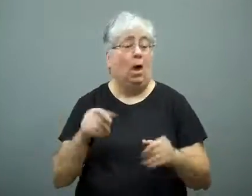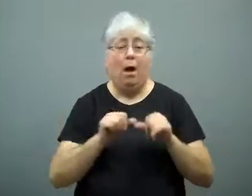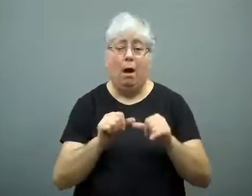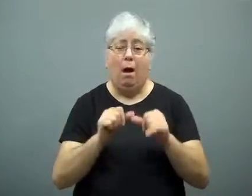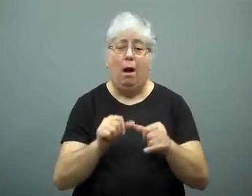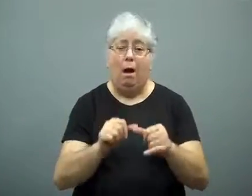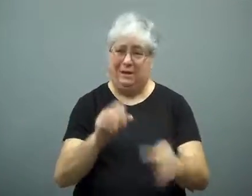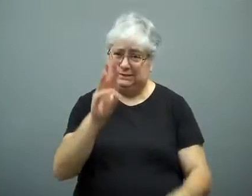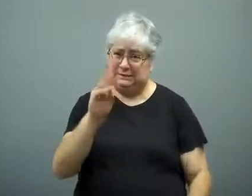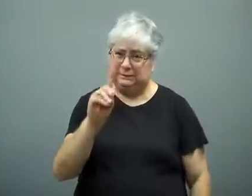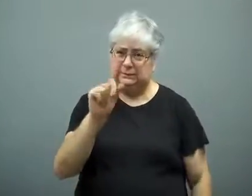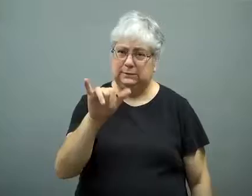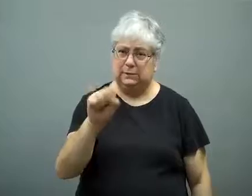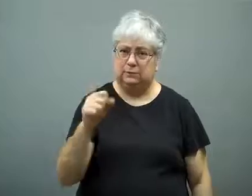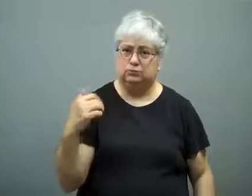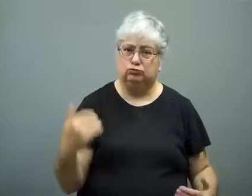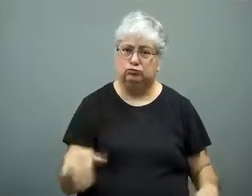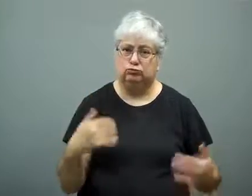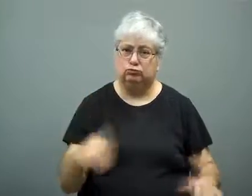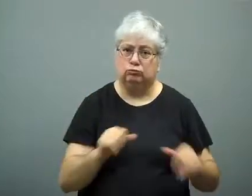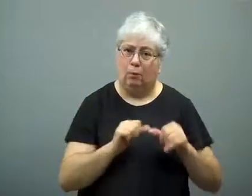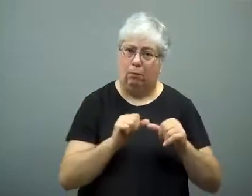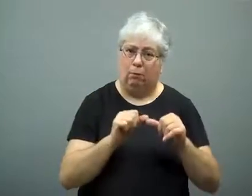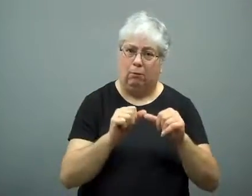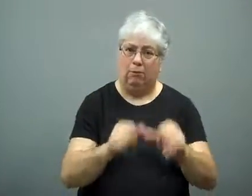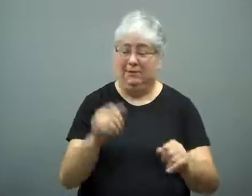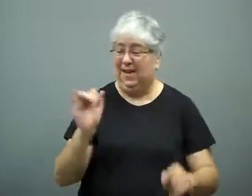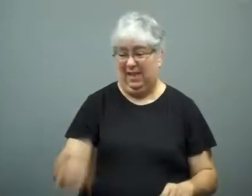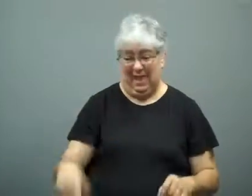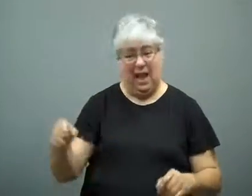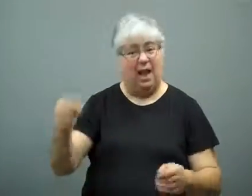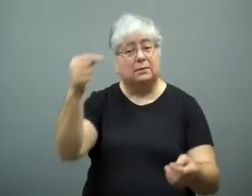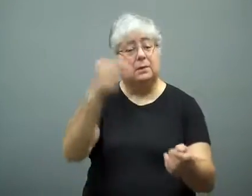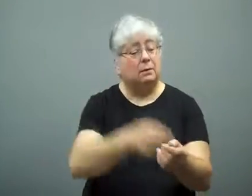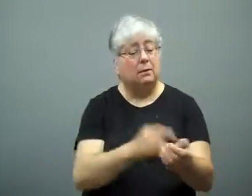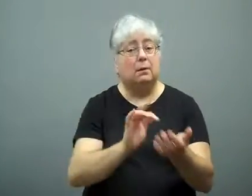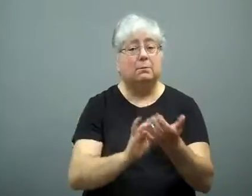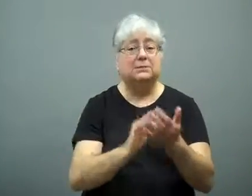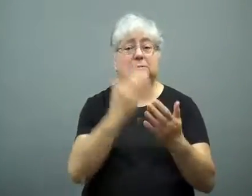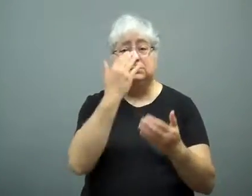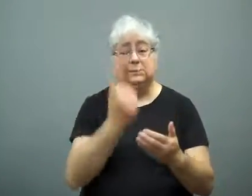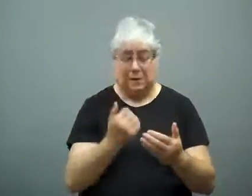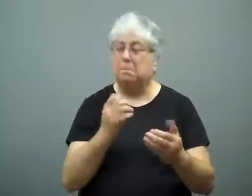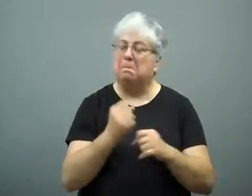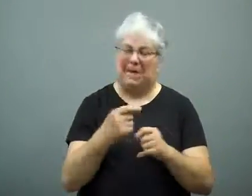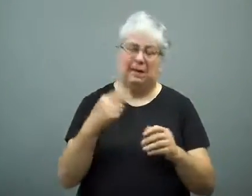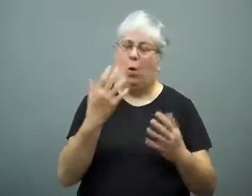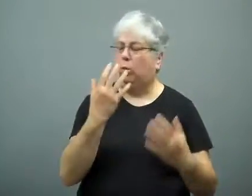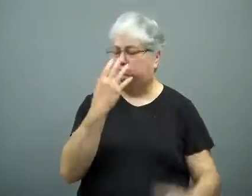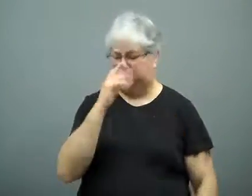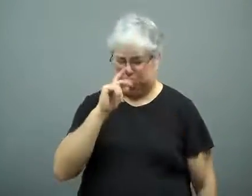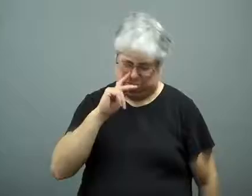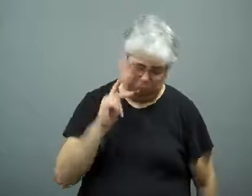He administered it for 60 days straight.